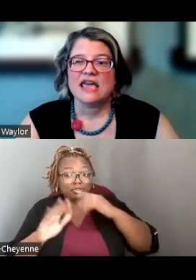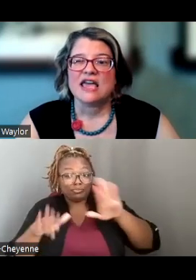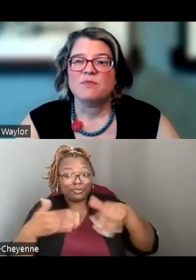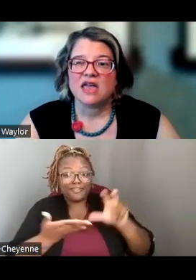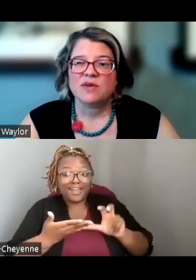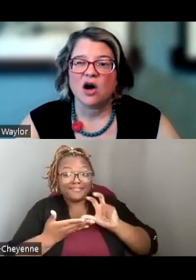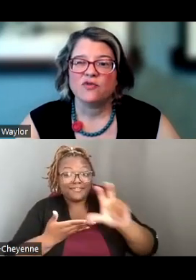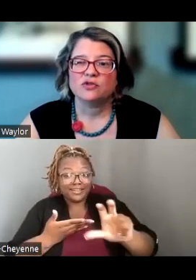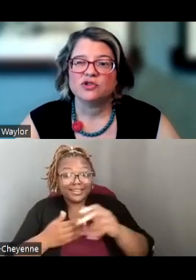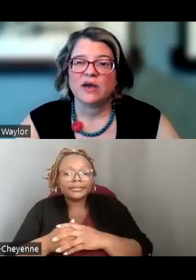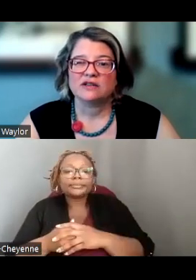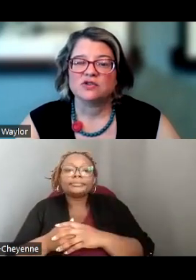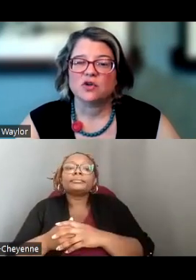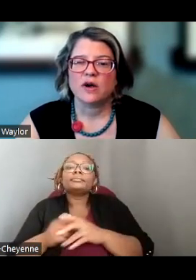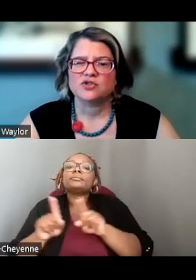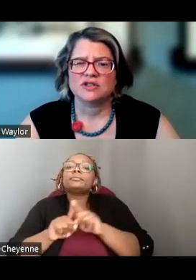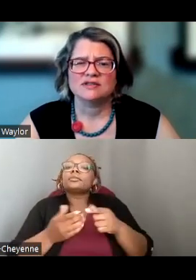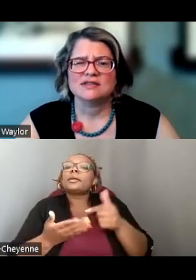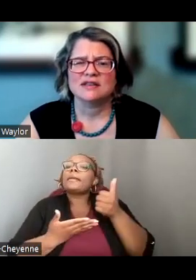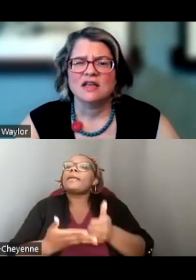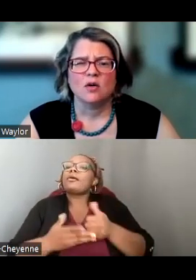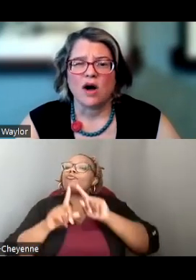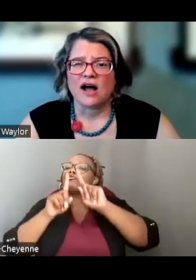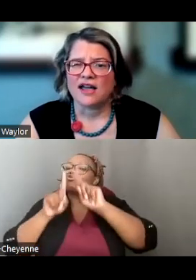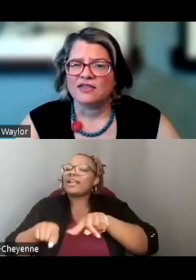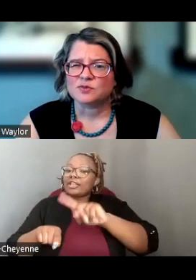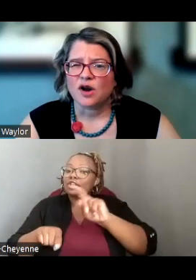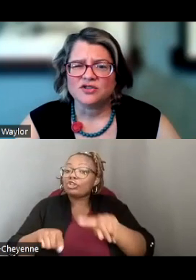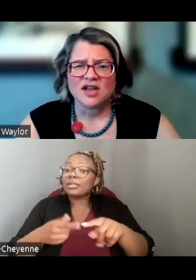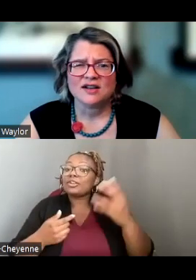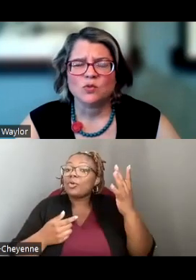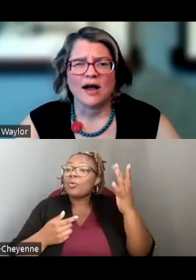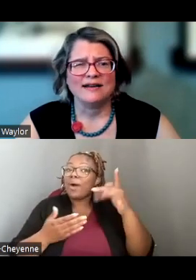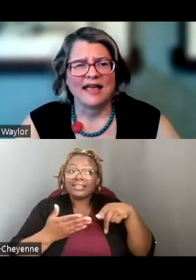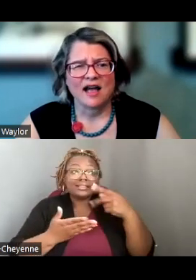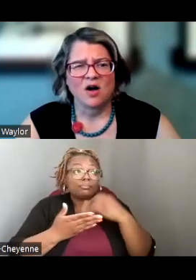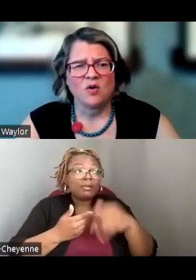IT MAY BE HELPFUL TO ANSWER THE QUESTIONS WHY THIS PROJECT WHY NOW.